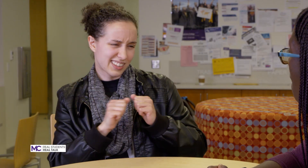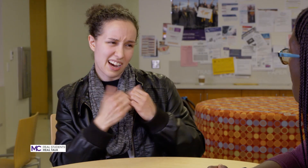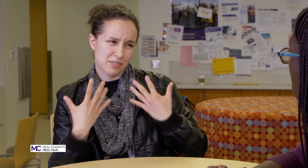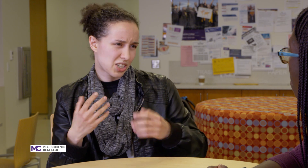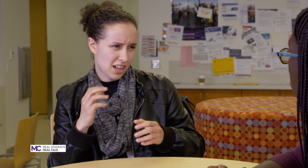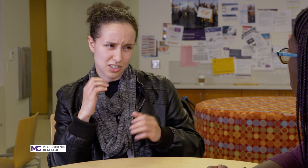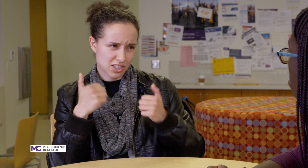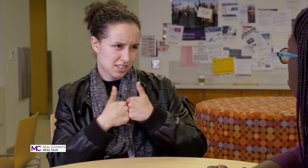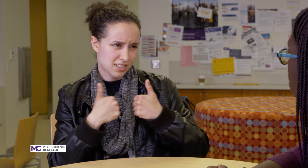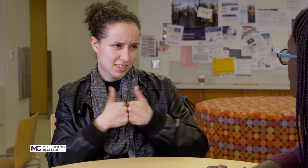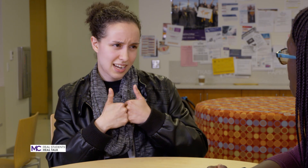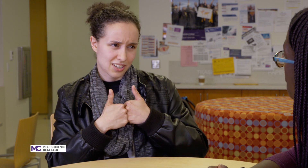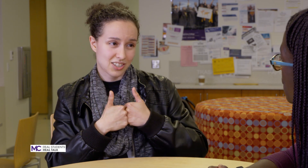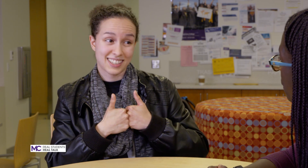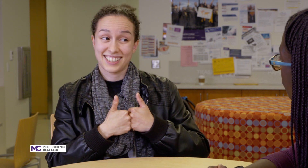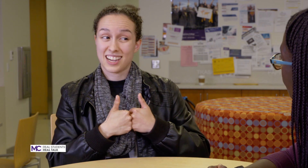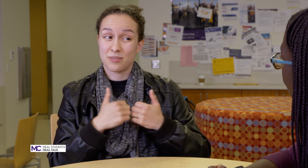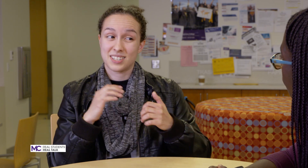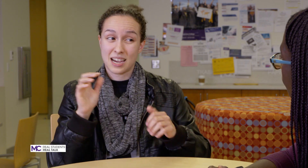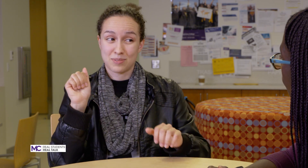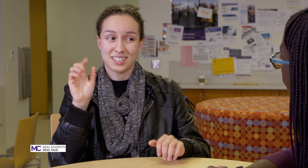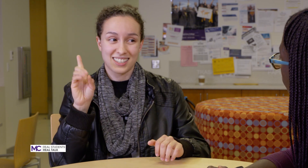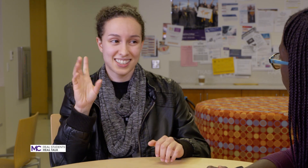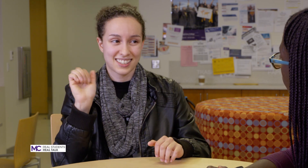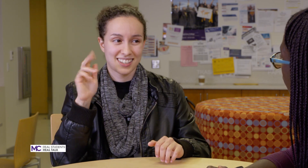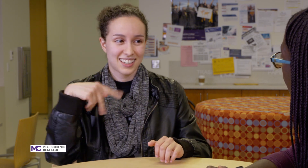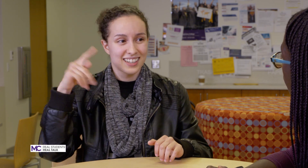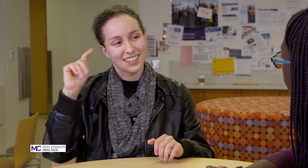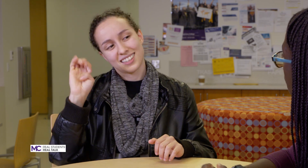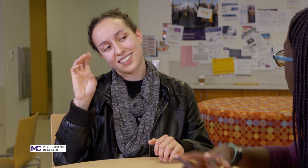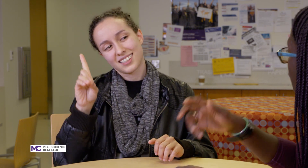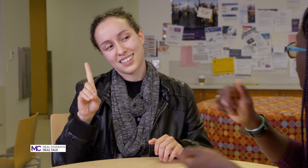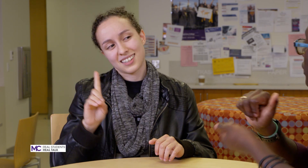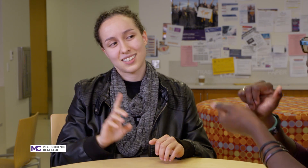lot of challenges actually I've adapted